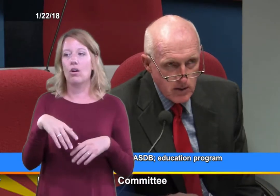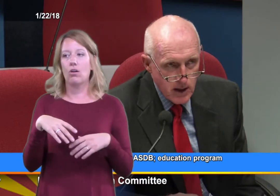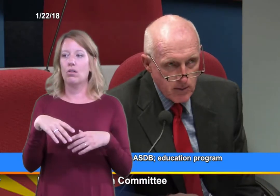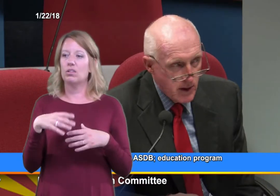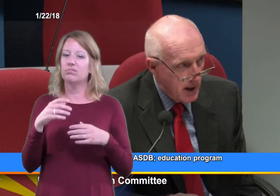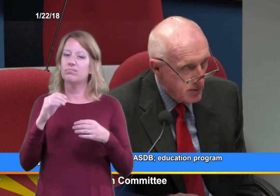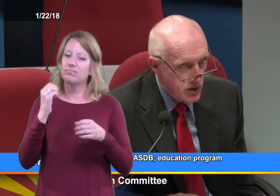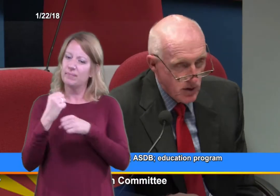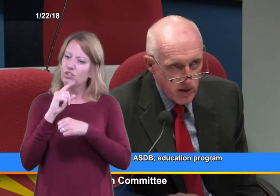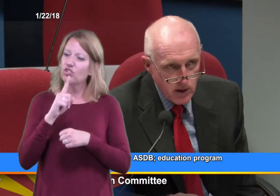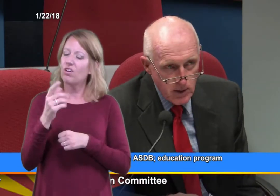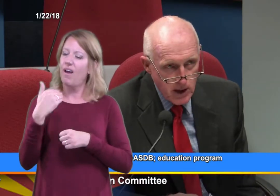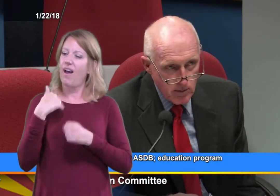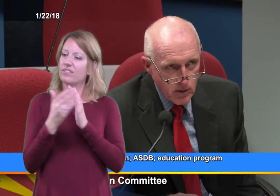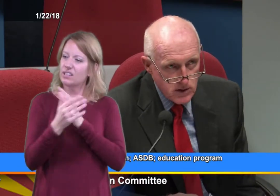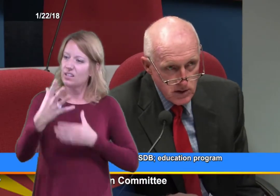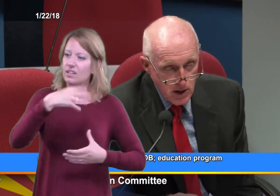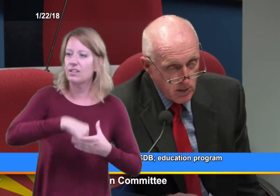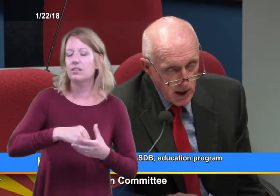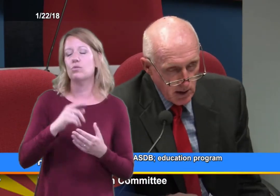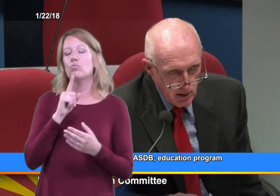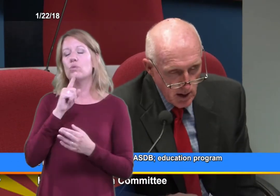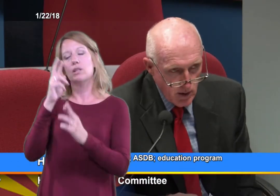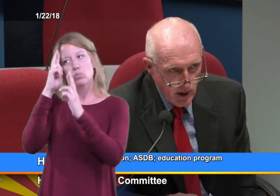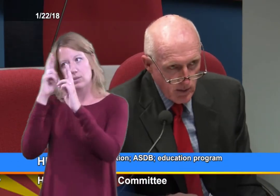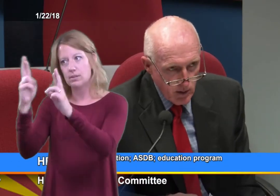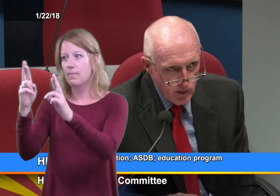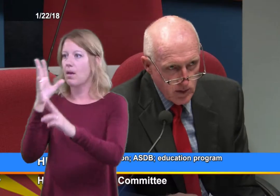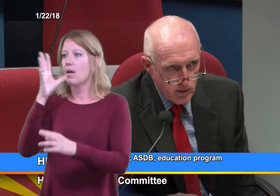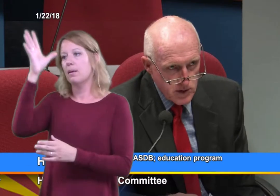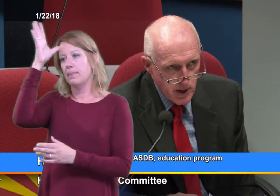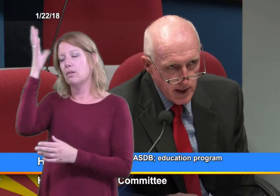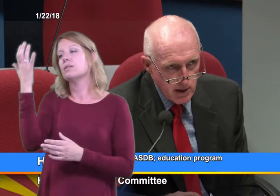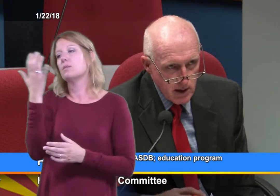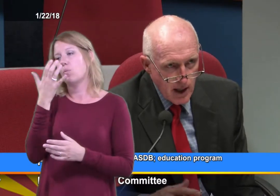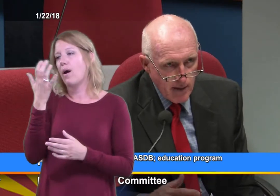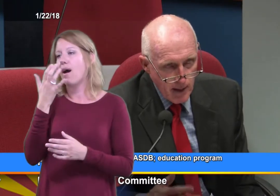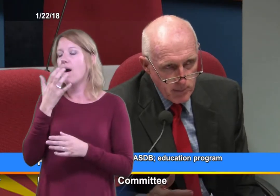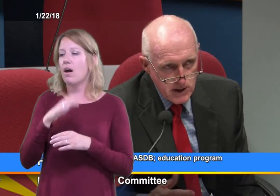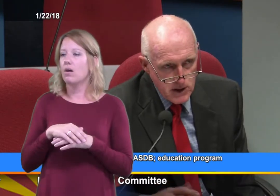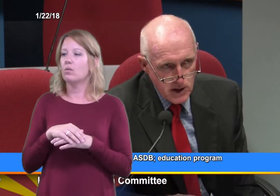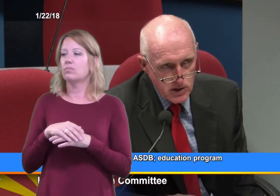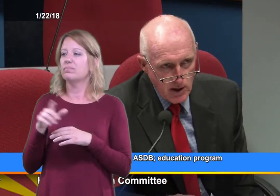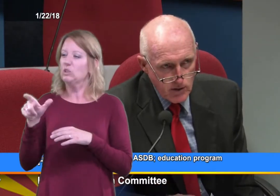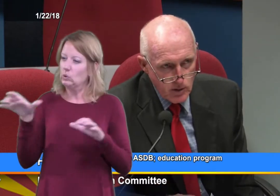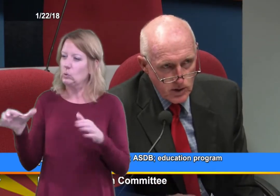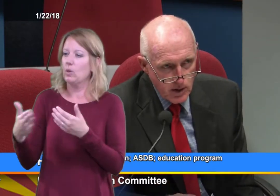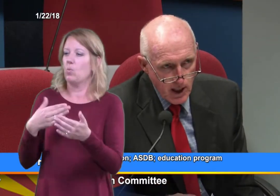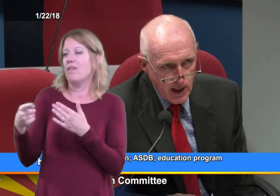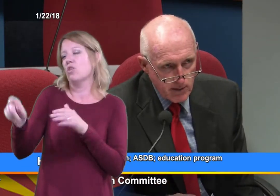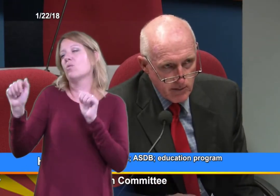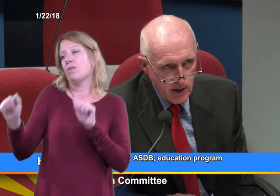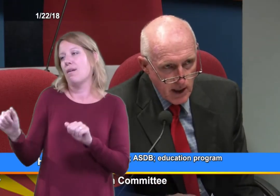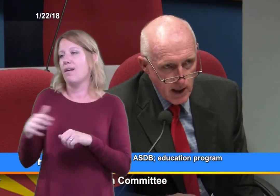I'm sure the committee, most of the committee or anyone would respect that position doing what you can.